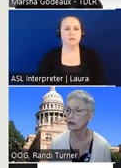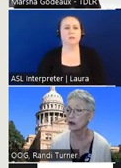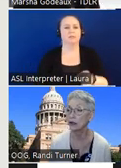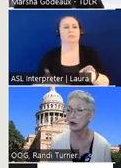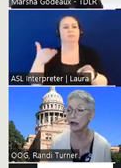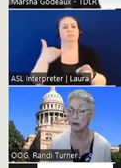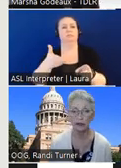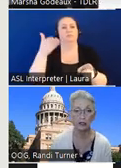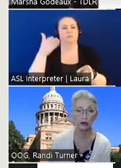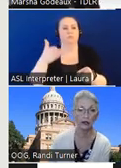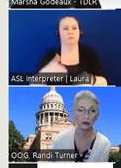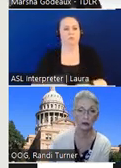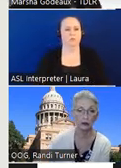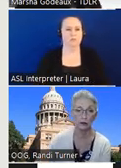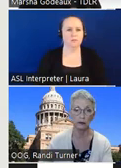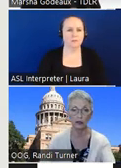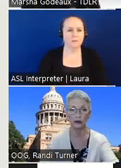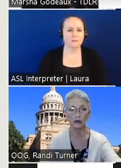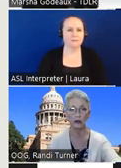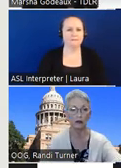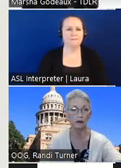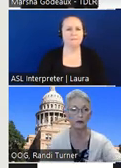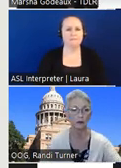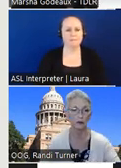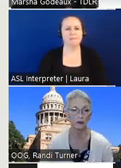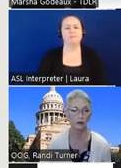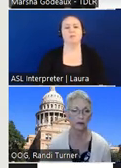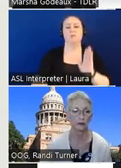so it'll be right up in this area so the the sign up for email updates there in